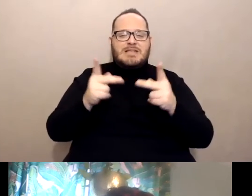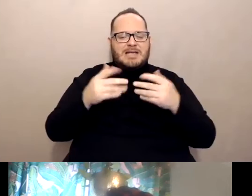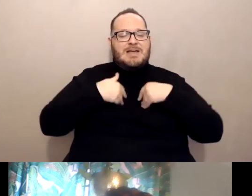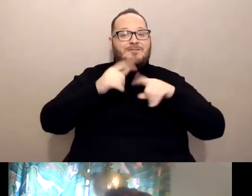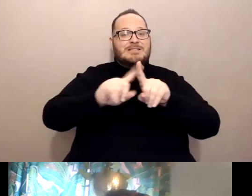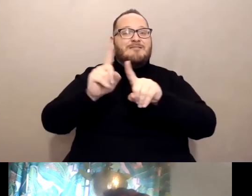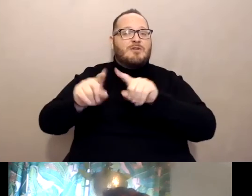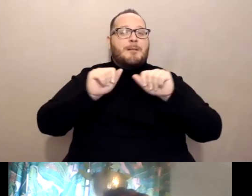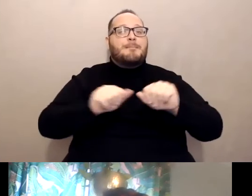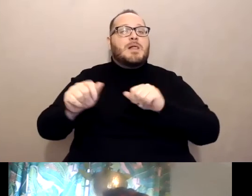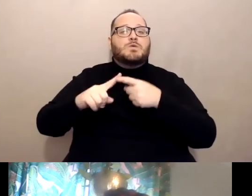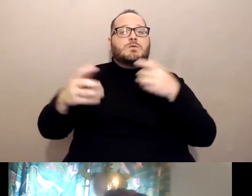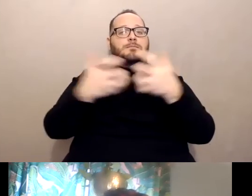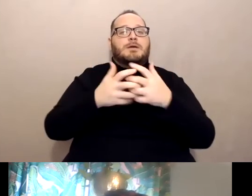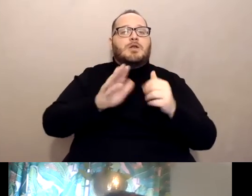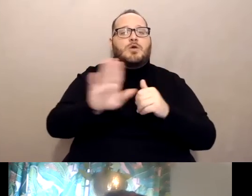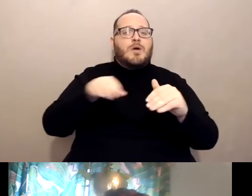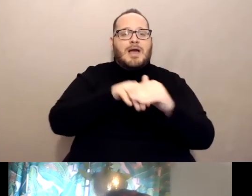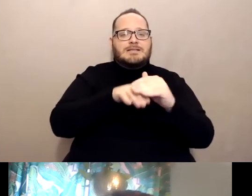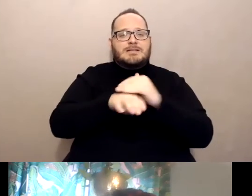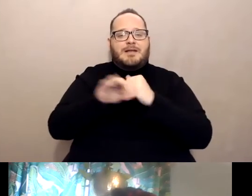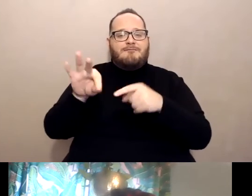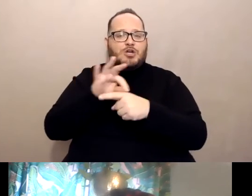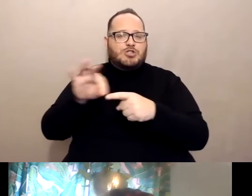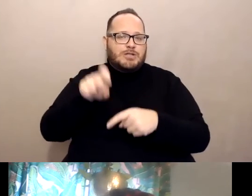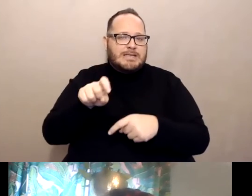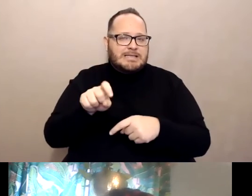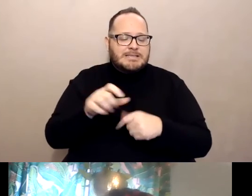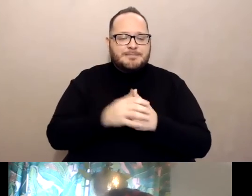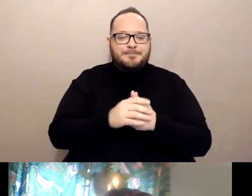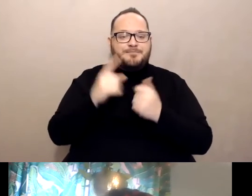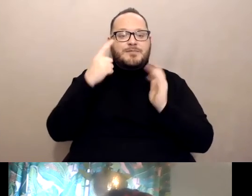to meet people's access and functional needs. For example, there's a lot